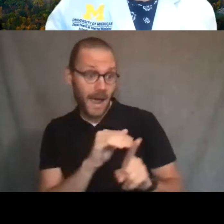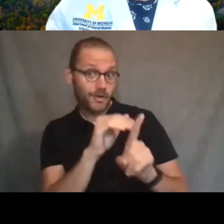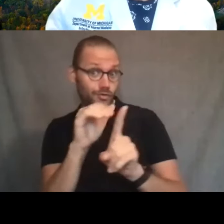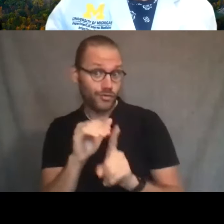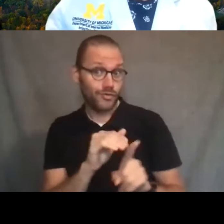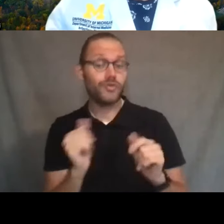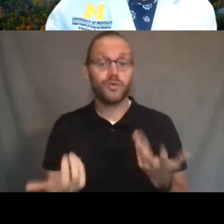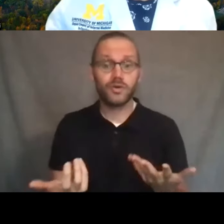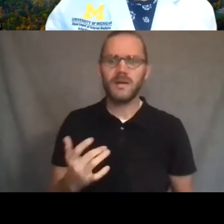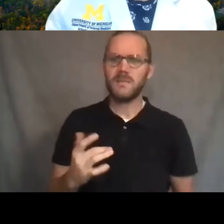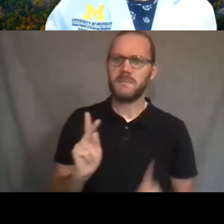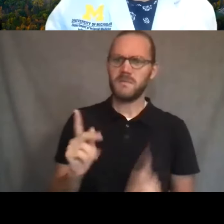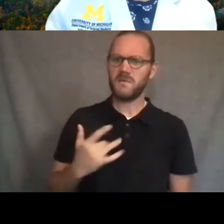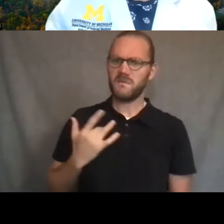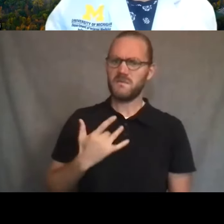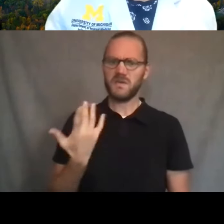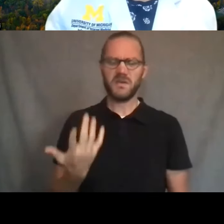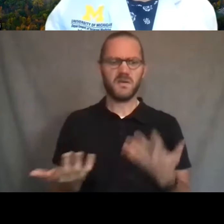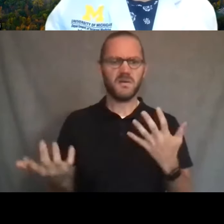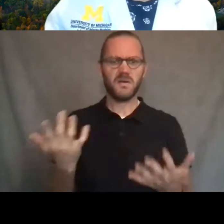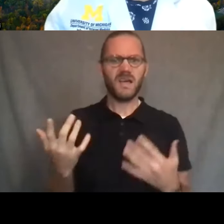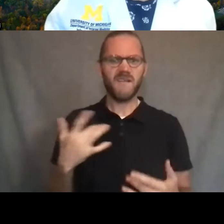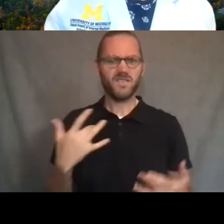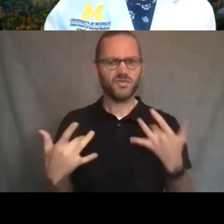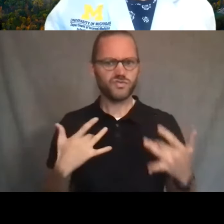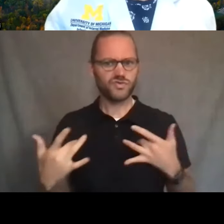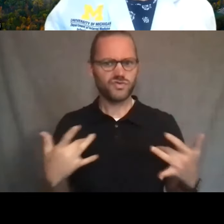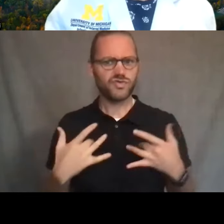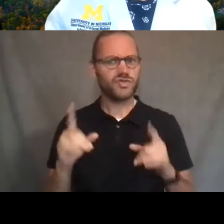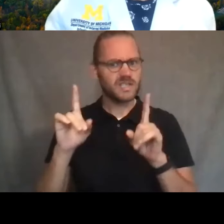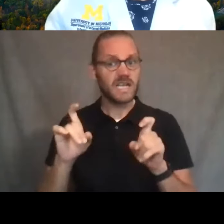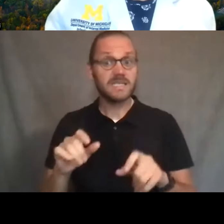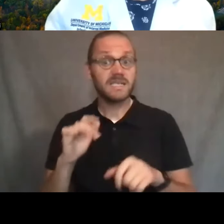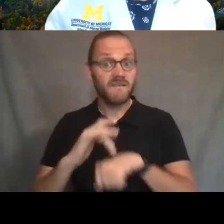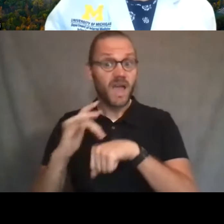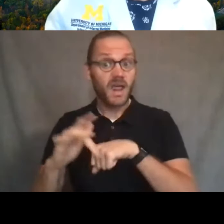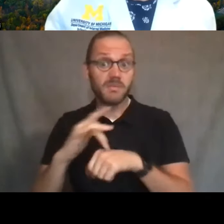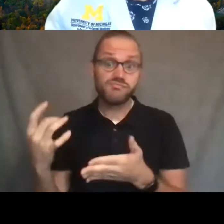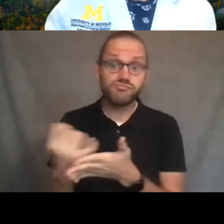feel like they've had some concern, that testing is available to folks, even if they're vaccinated.